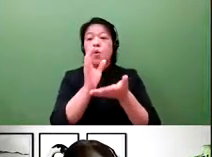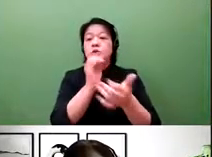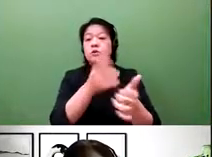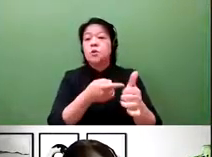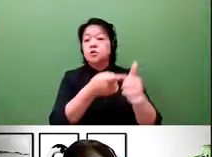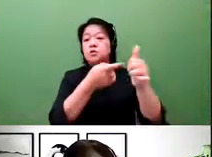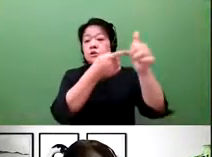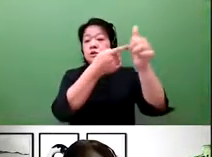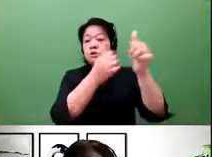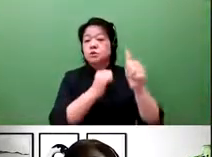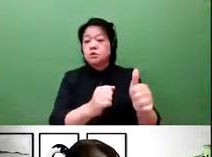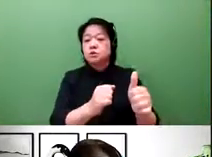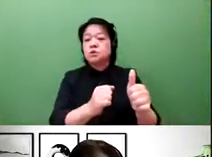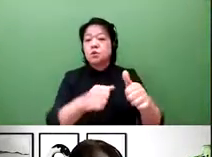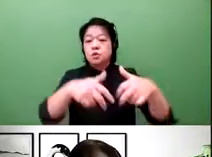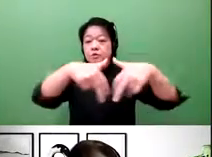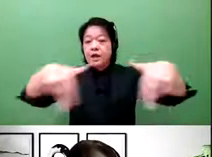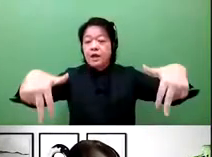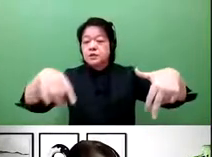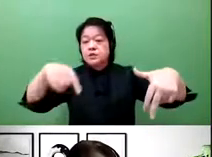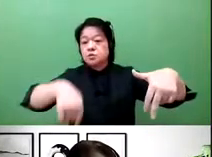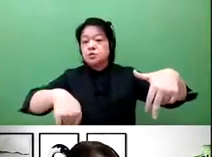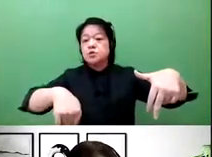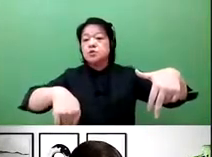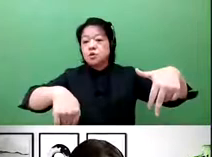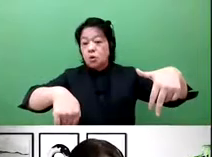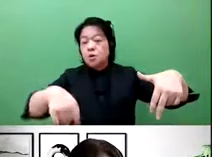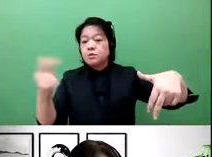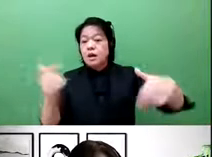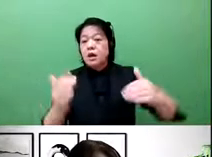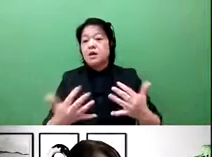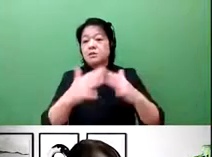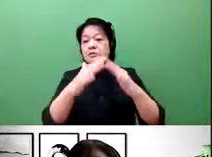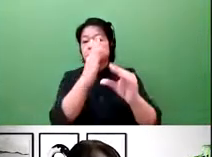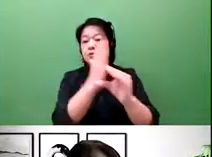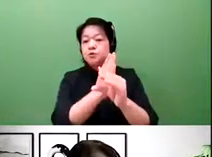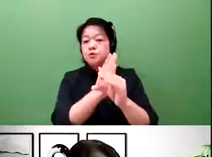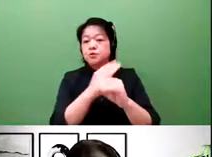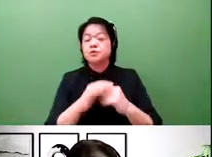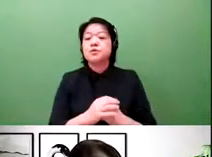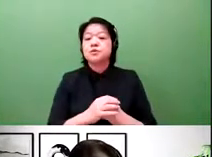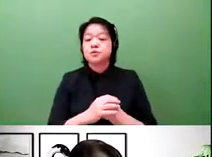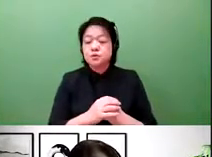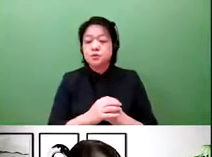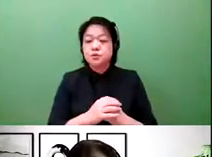a means by which to facilitate a procurement of financing. And this is a type of mechanism that